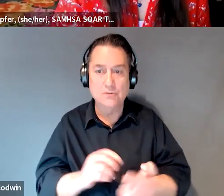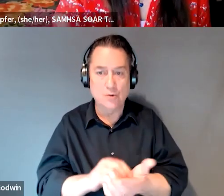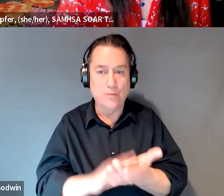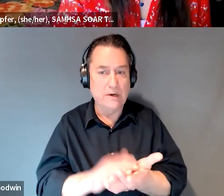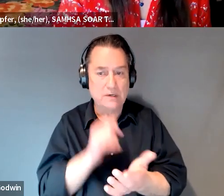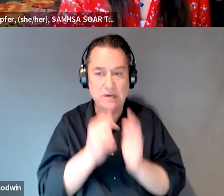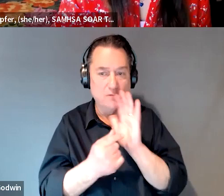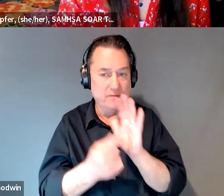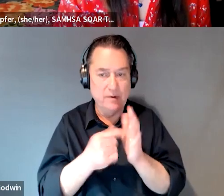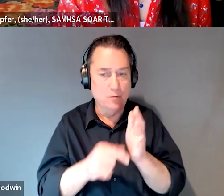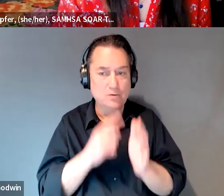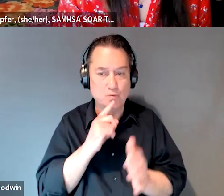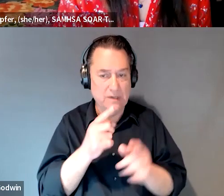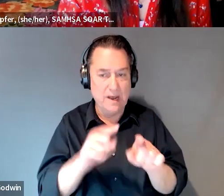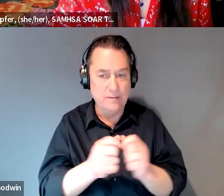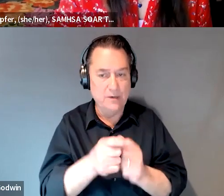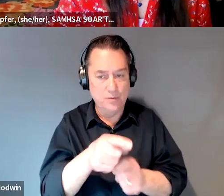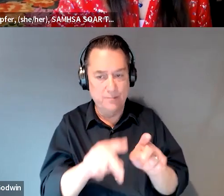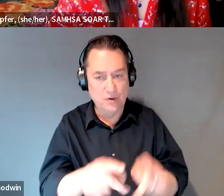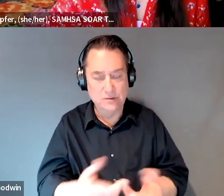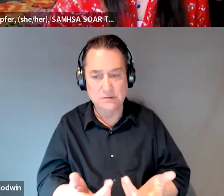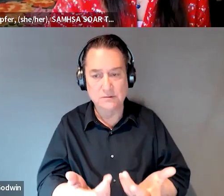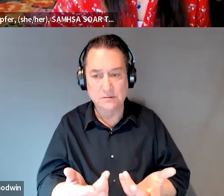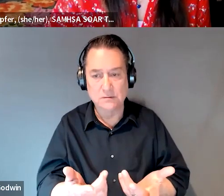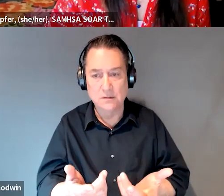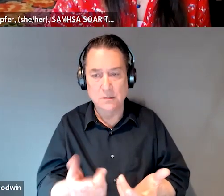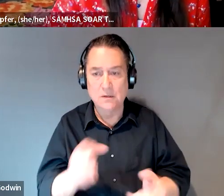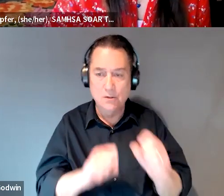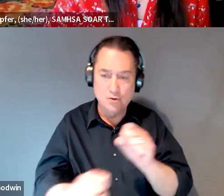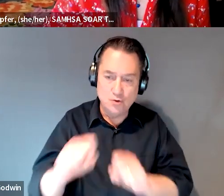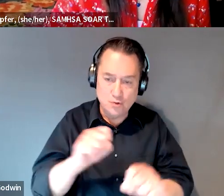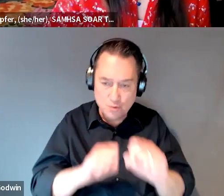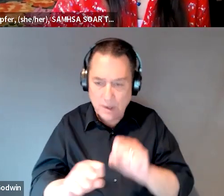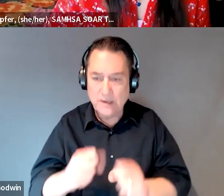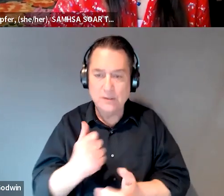what's really happening with them and just strategies to help address that.